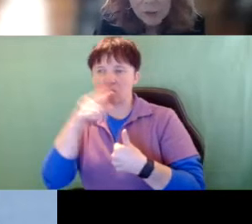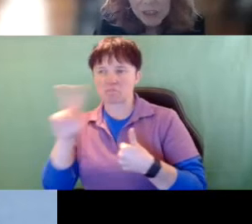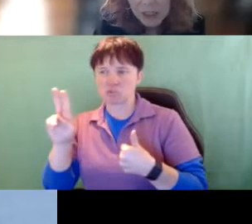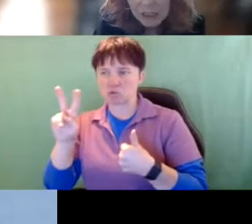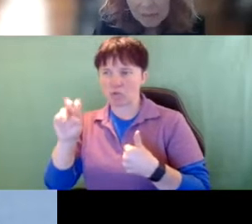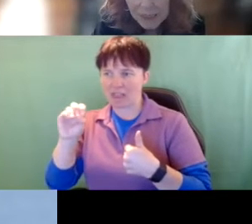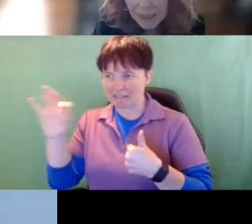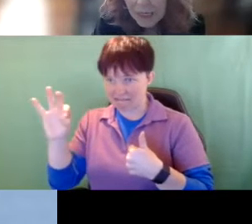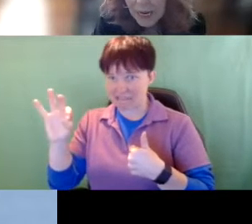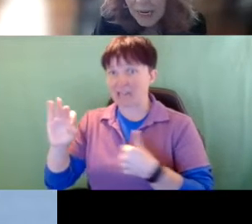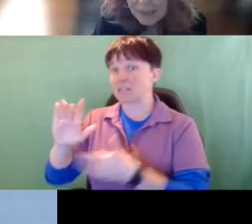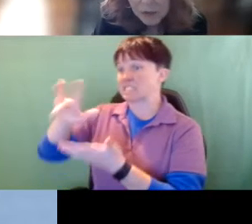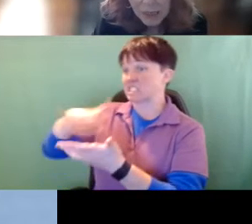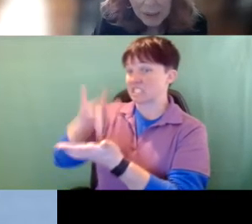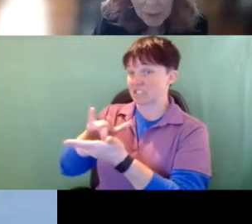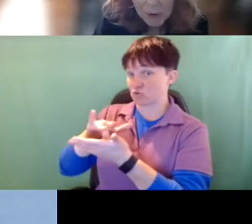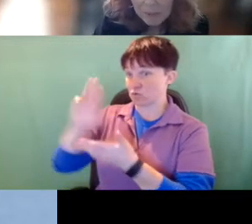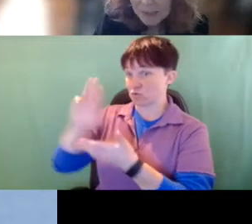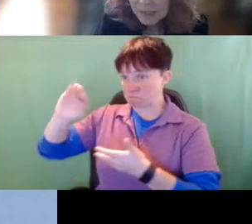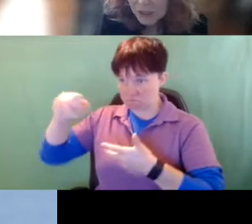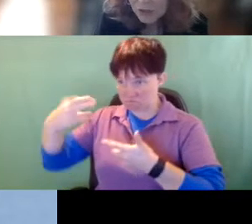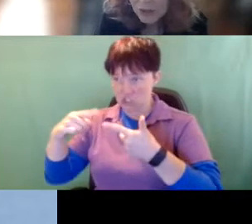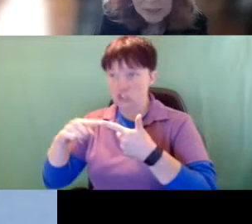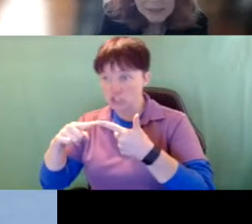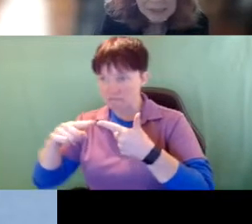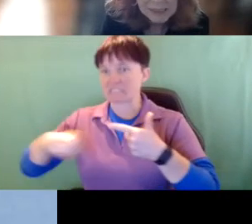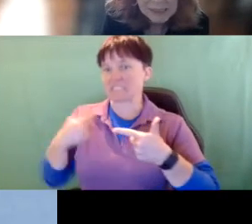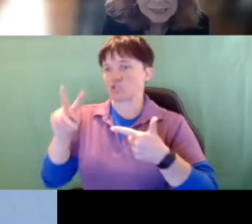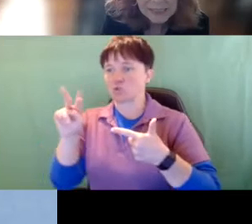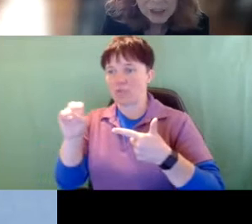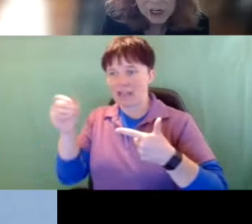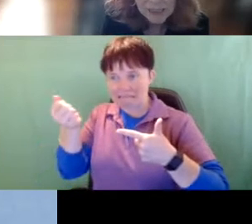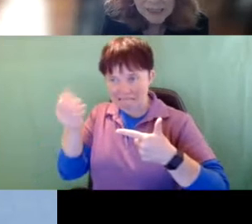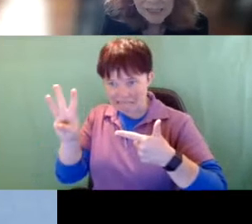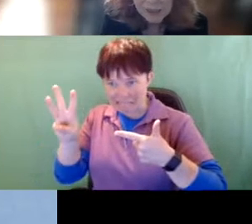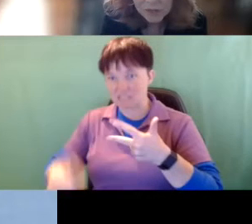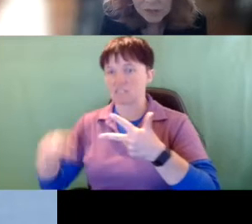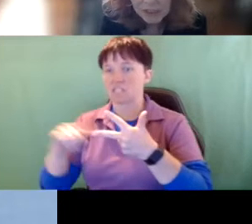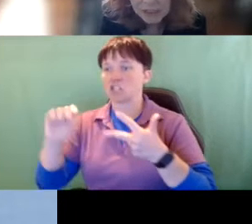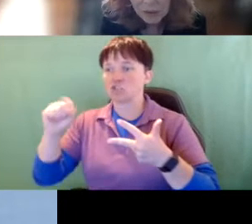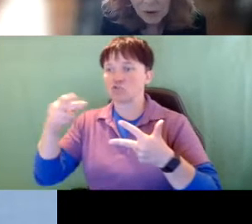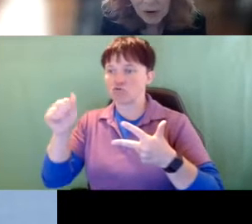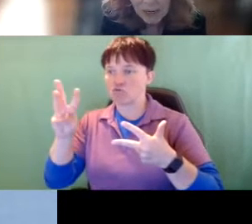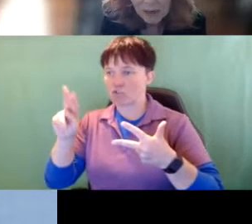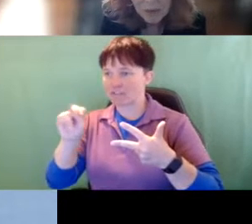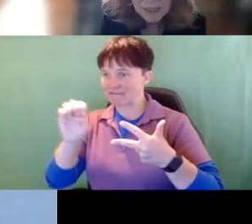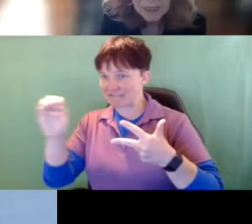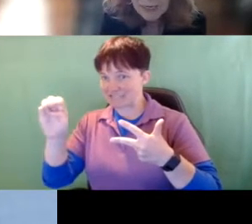Central Michigan has a training program since 2016 and Shawnee State University in Ohio